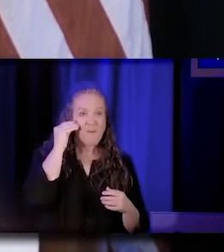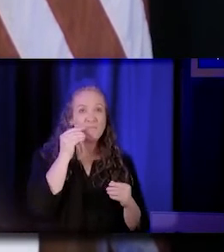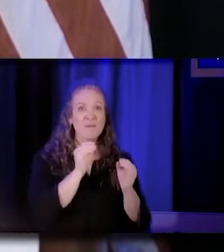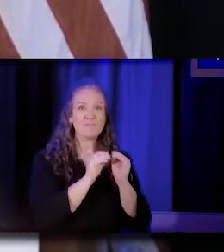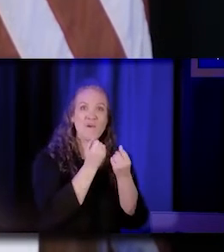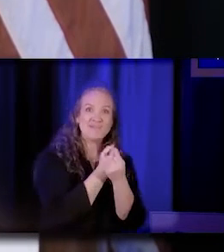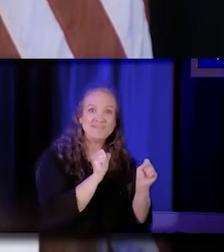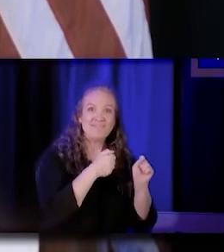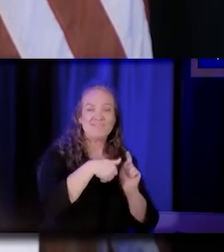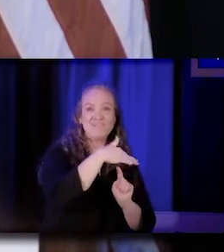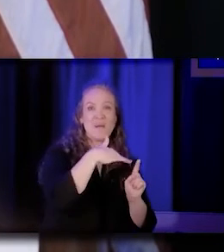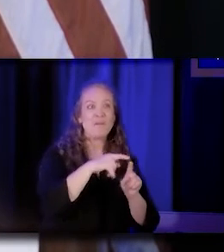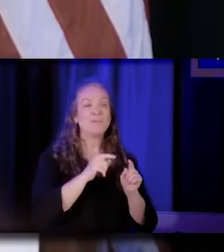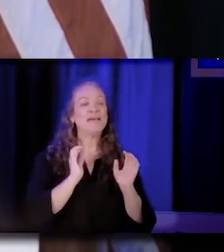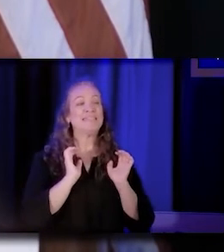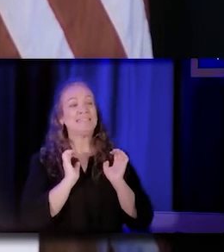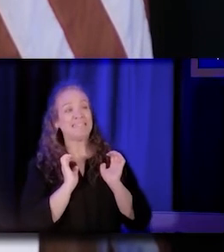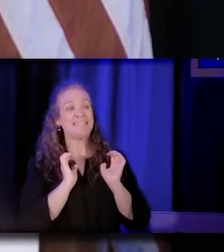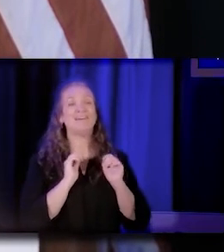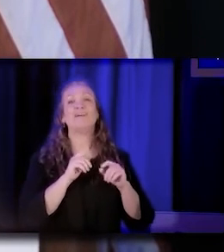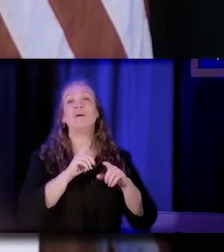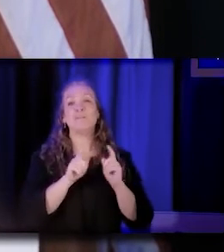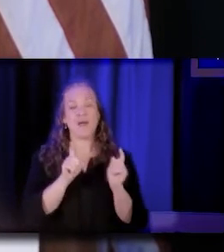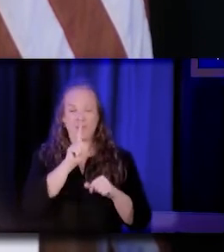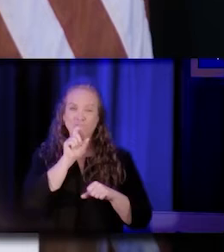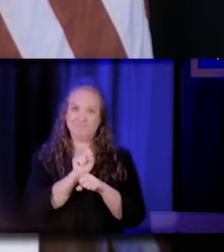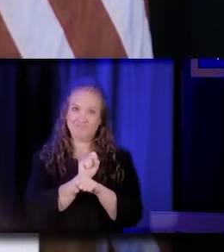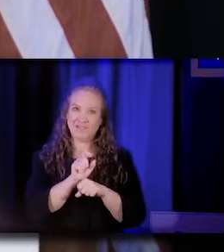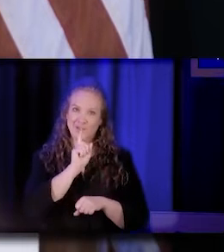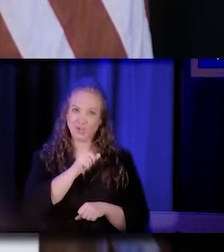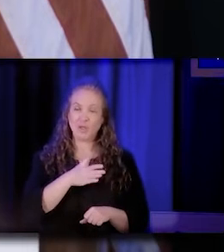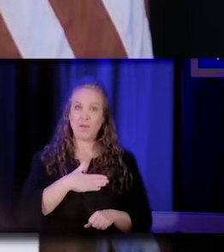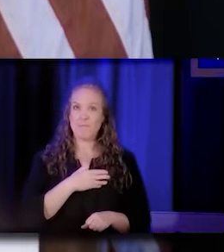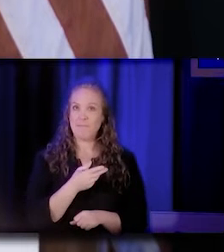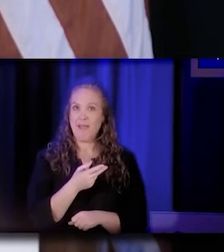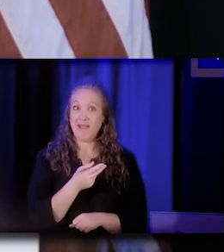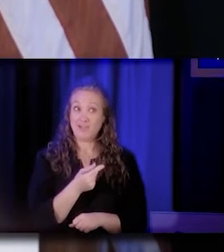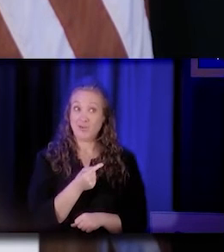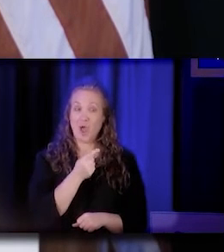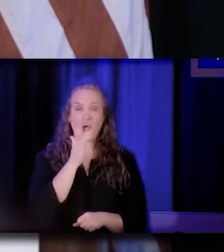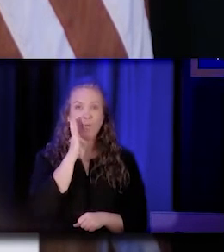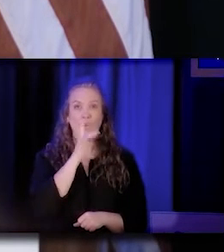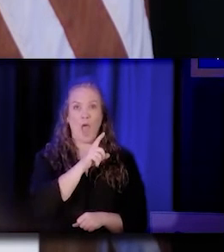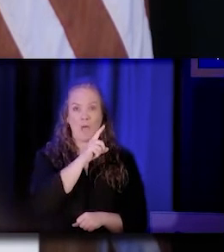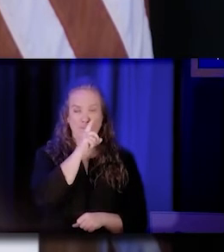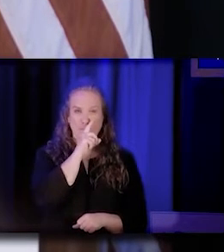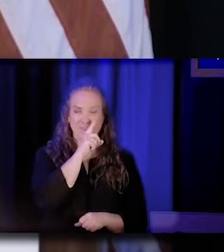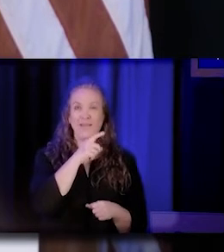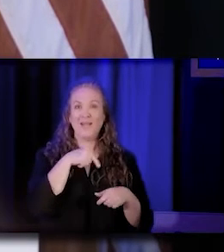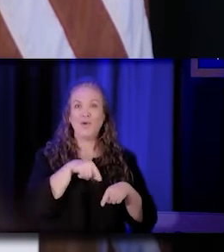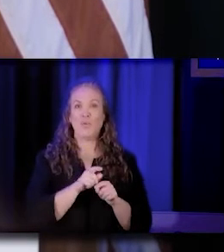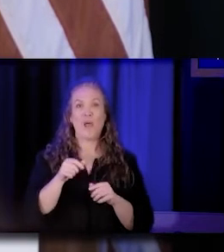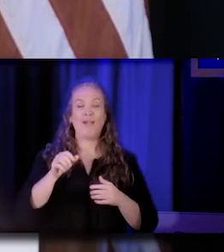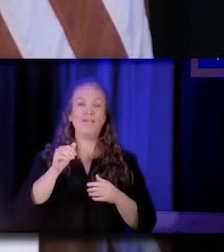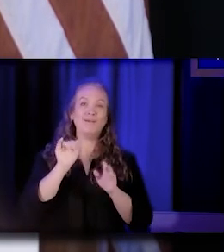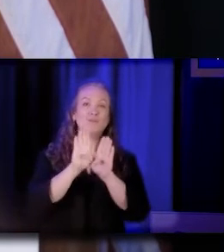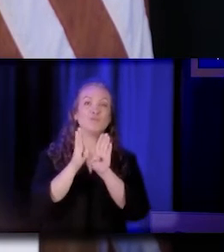but I am definitely sure that my dog will not bark when the doorbell rings, so that gives me a little bit of confidence.